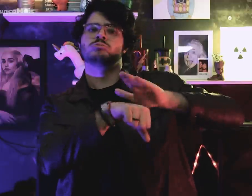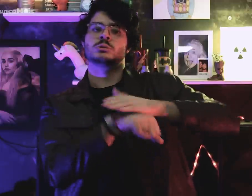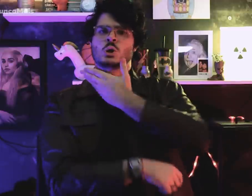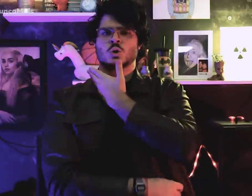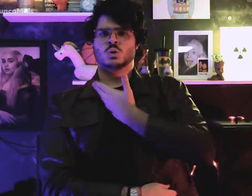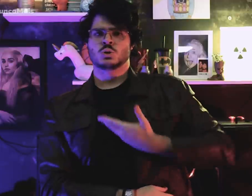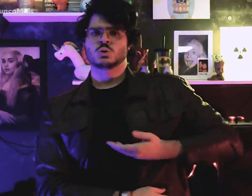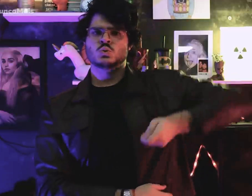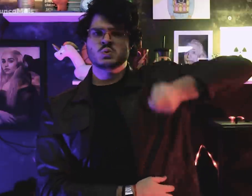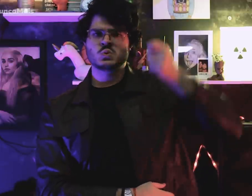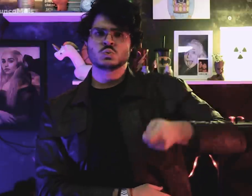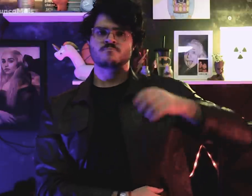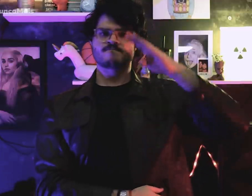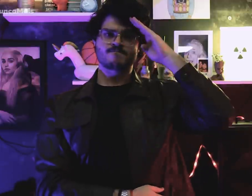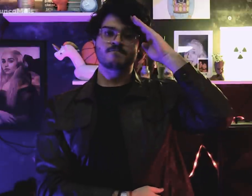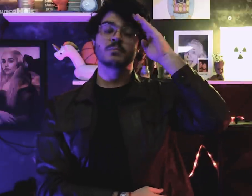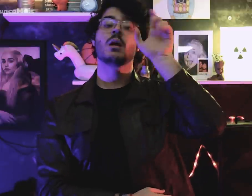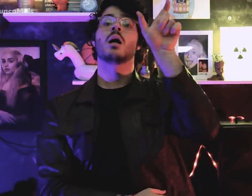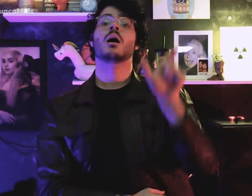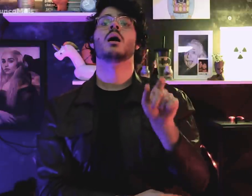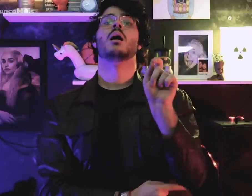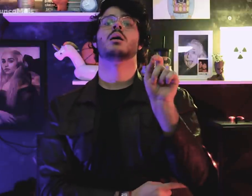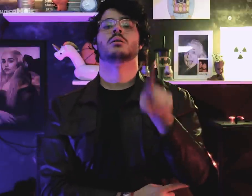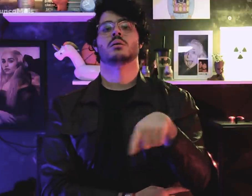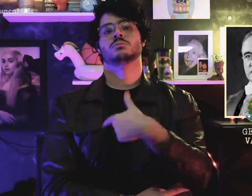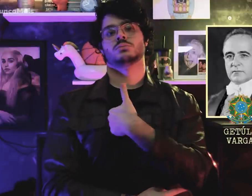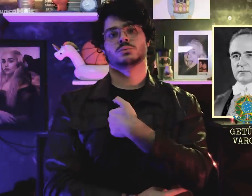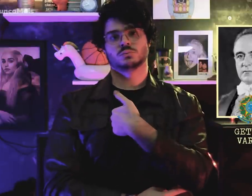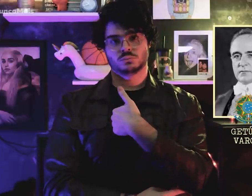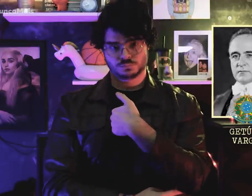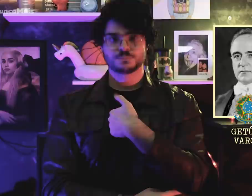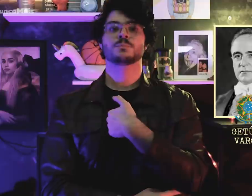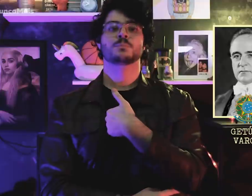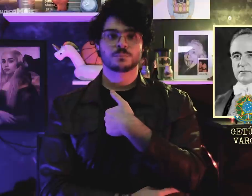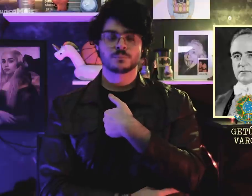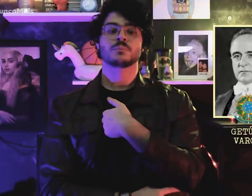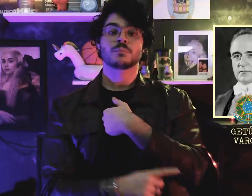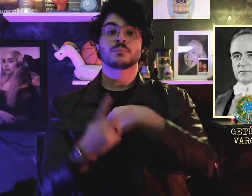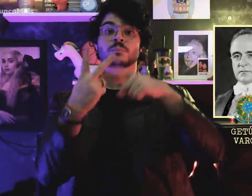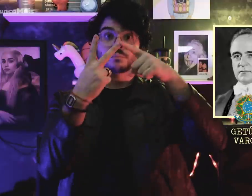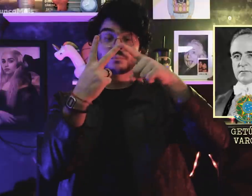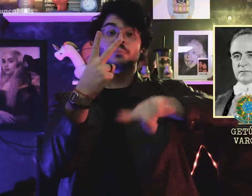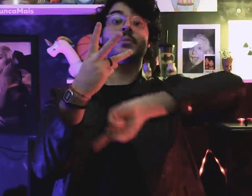governed by Getúlio Vargas.